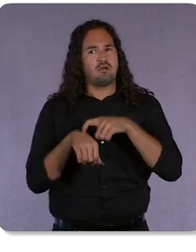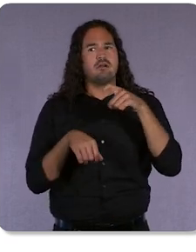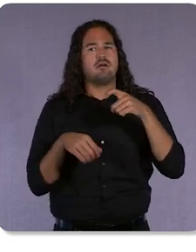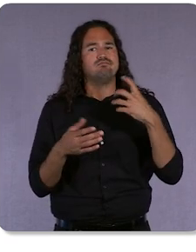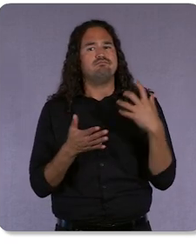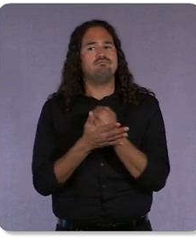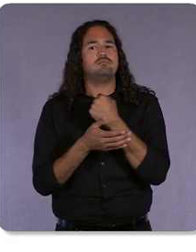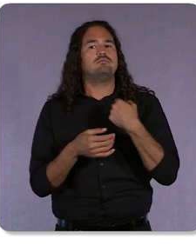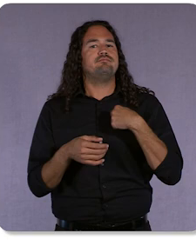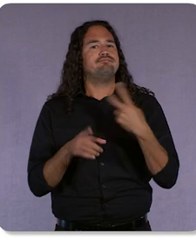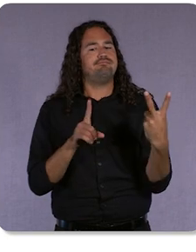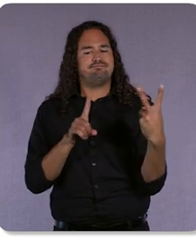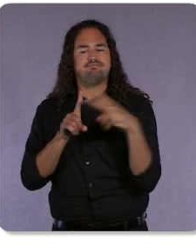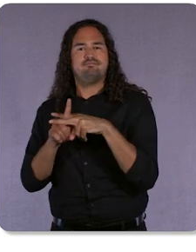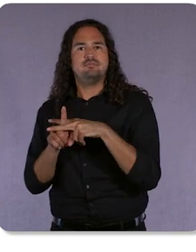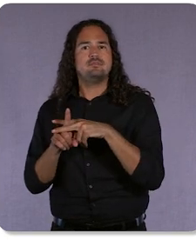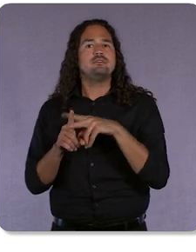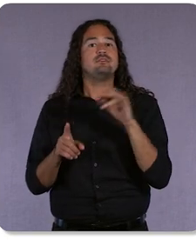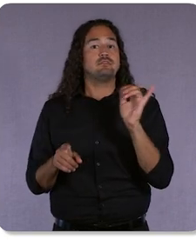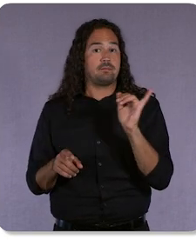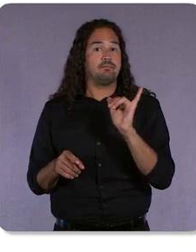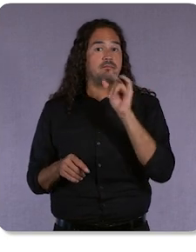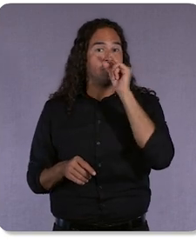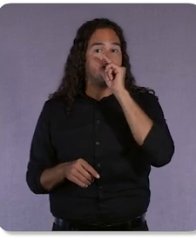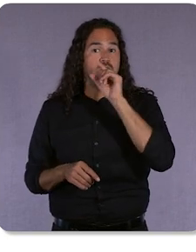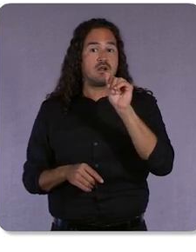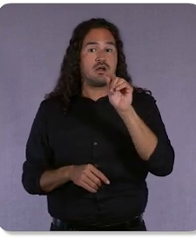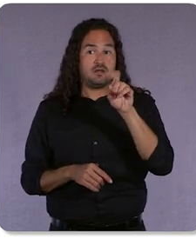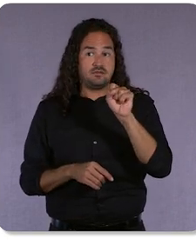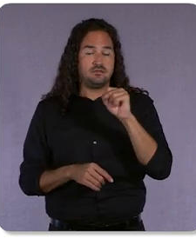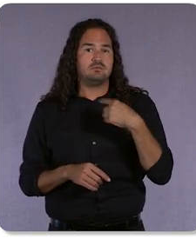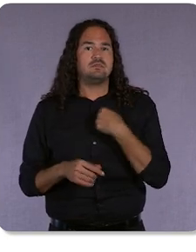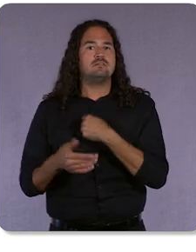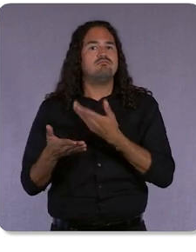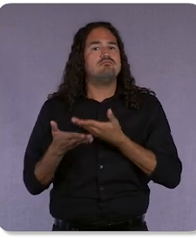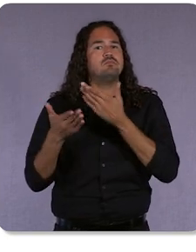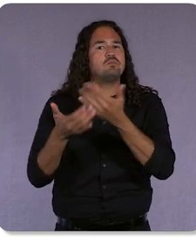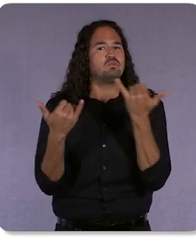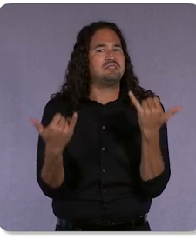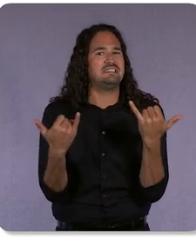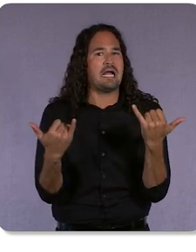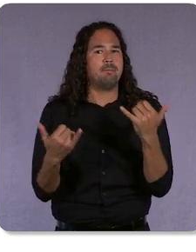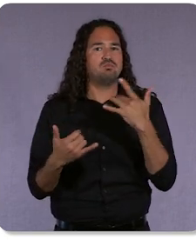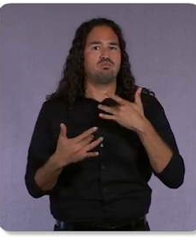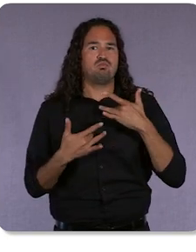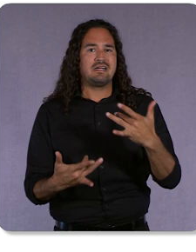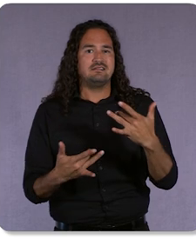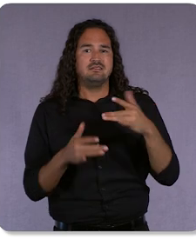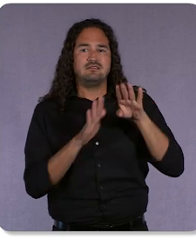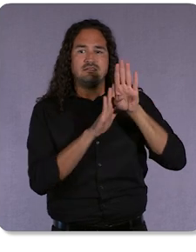with Google Ads, where we deliver real-time trends about customer behavior on the Insights page.